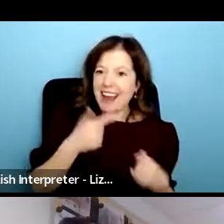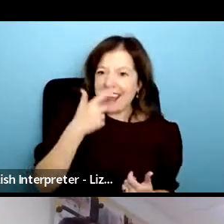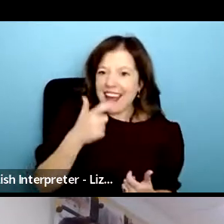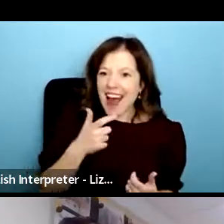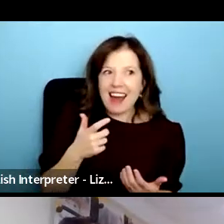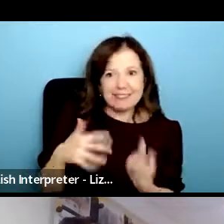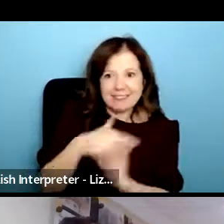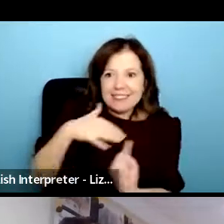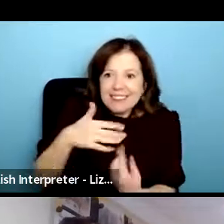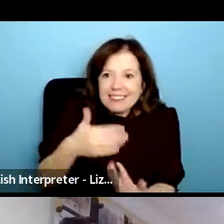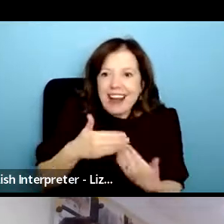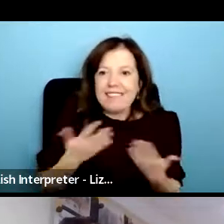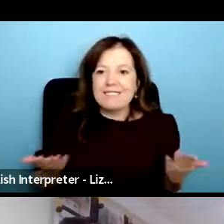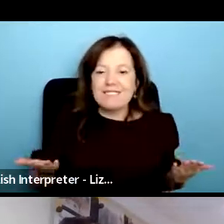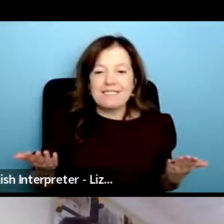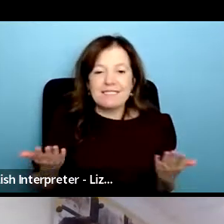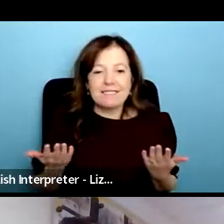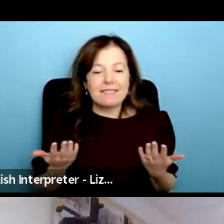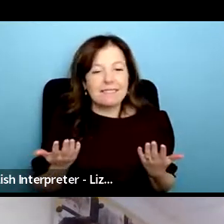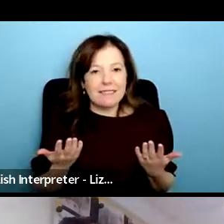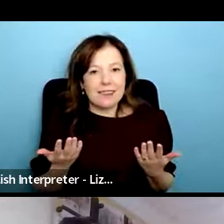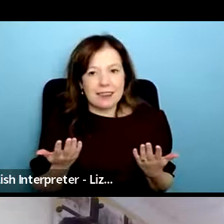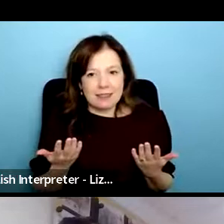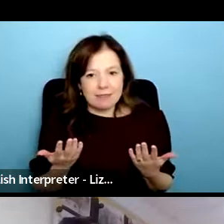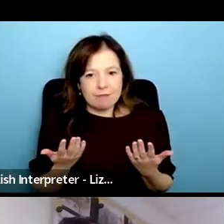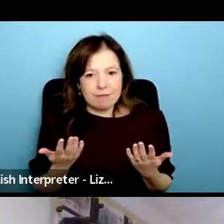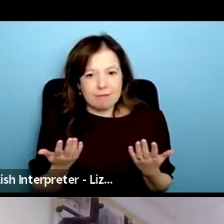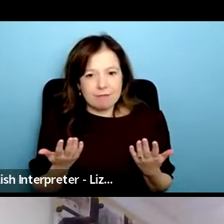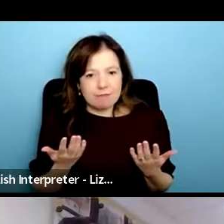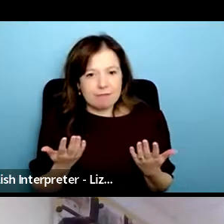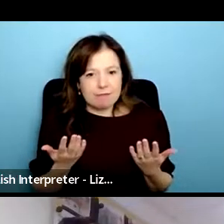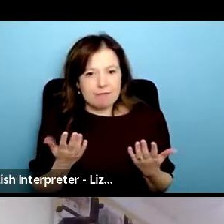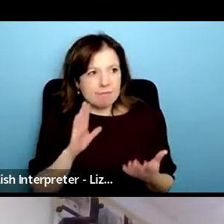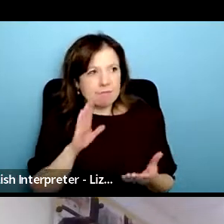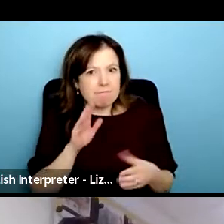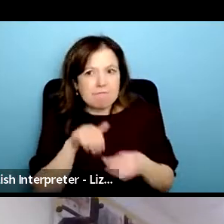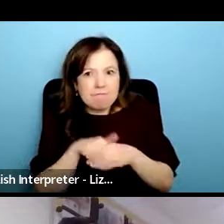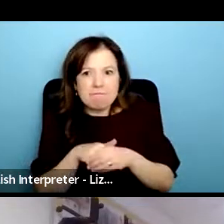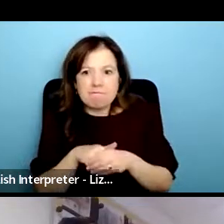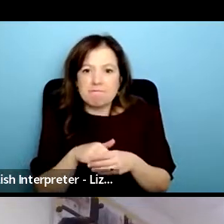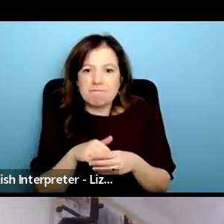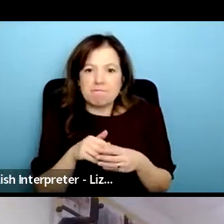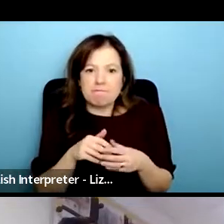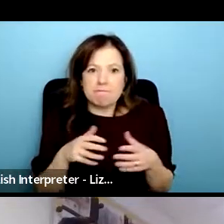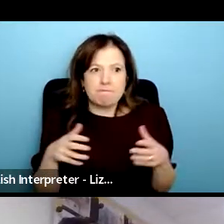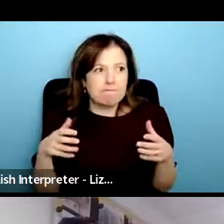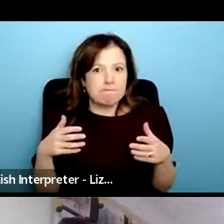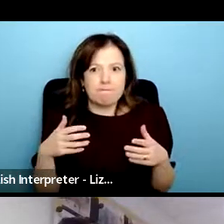to be able to sit in the space um in all my feelings i need something to do because my